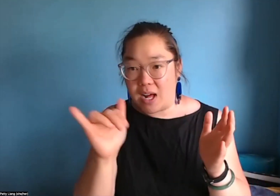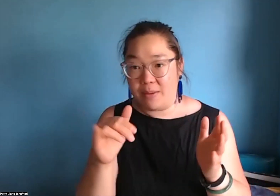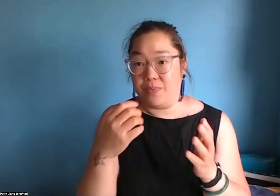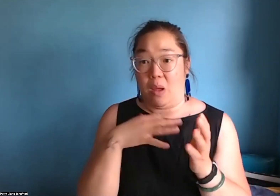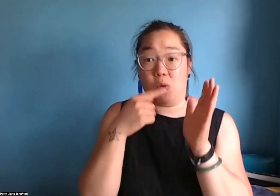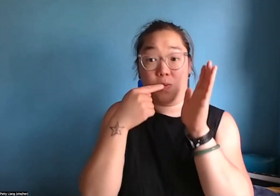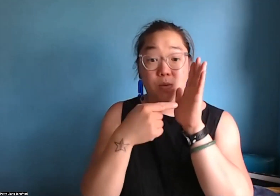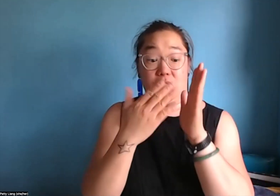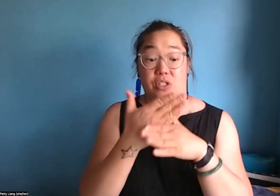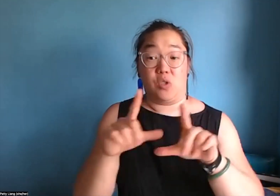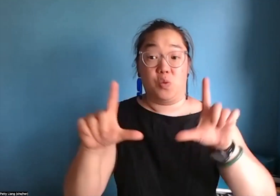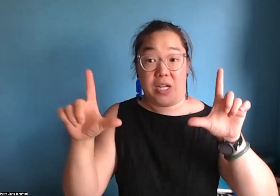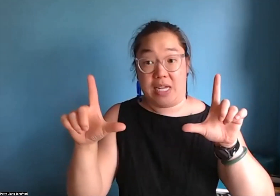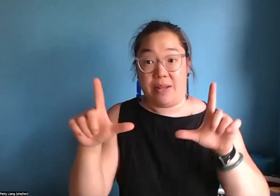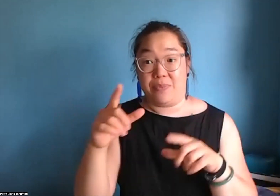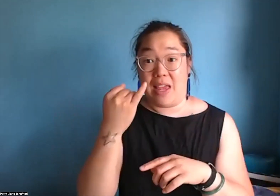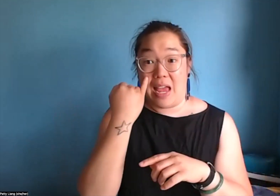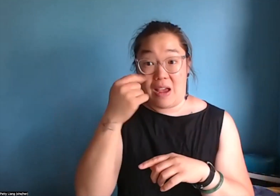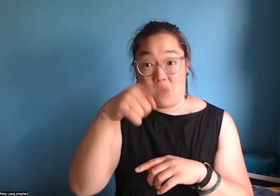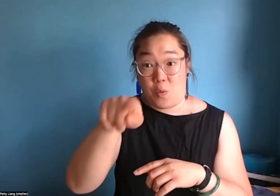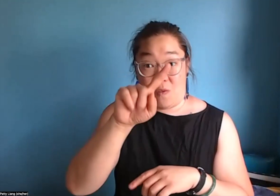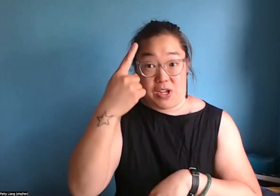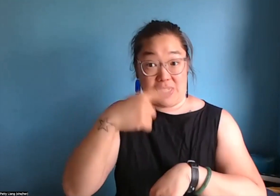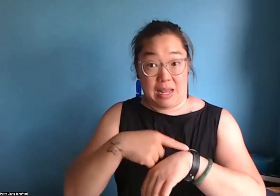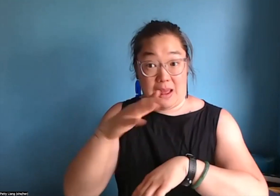reside in the Pacific Northwest. I am going to share the screen.